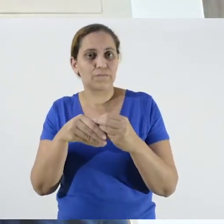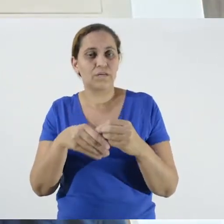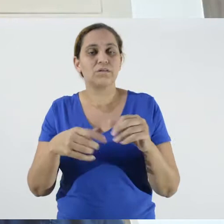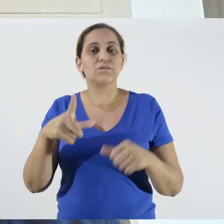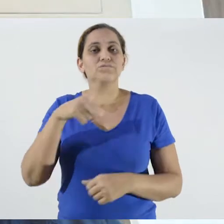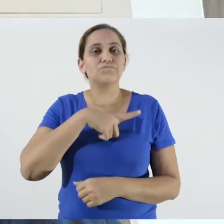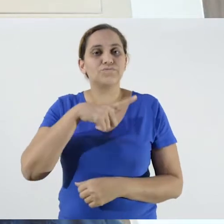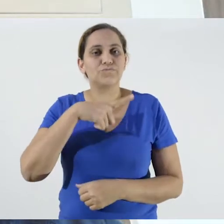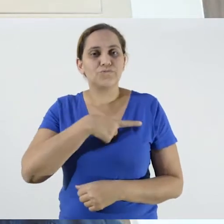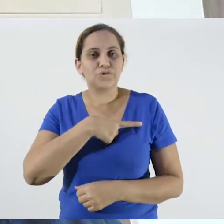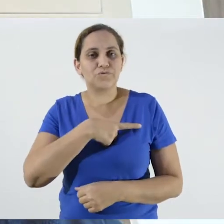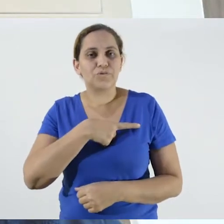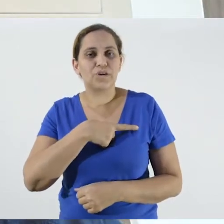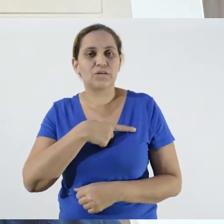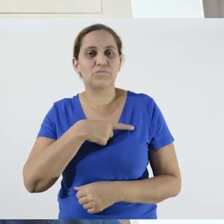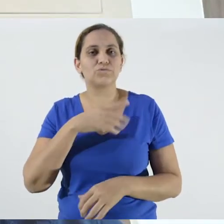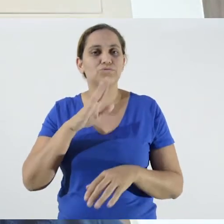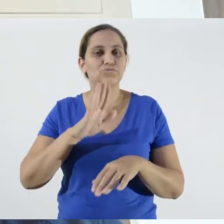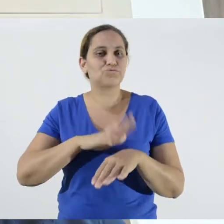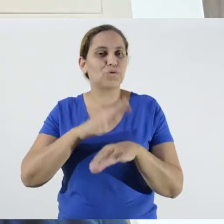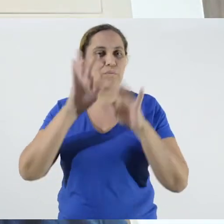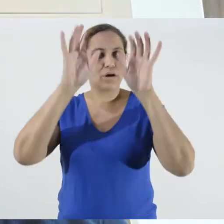has the written part,